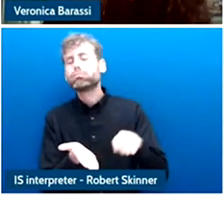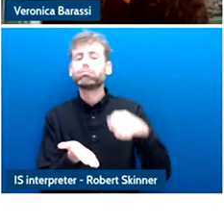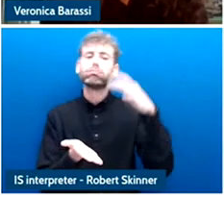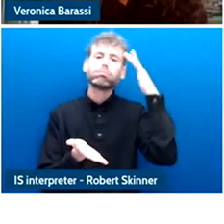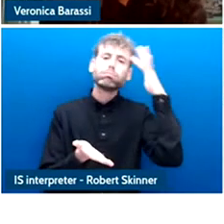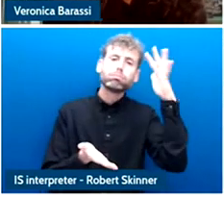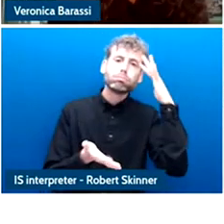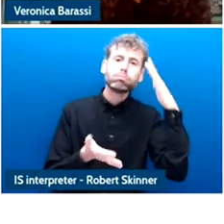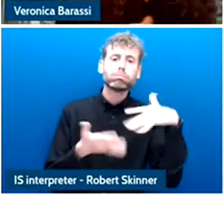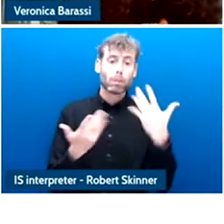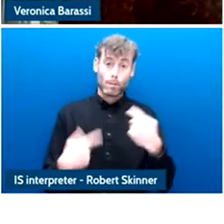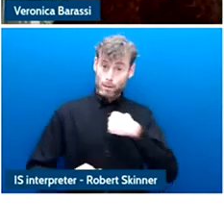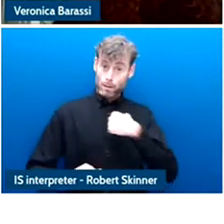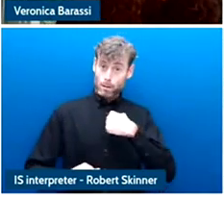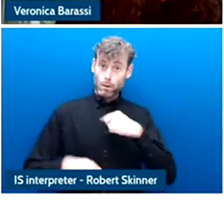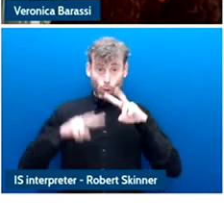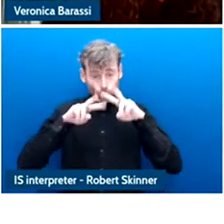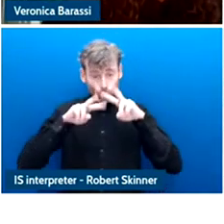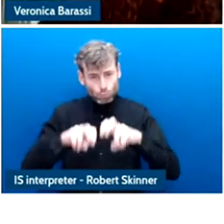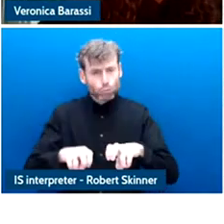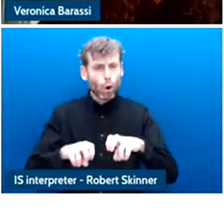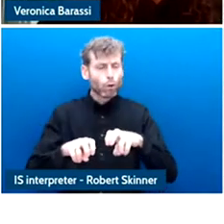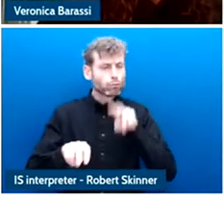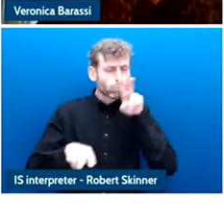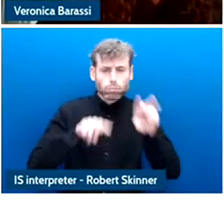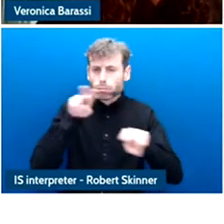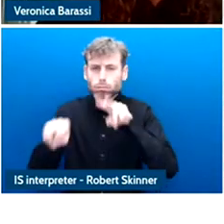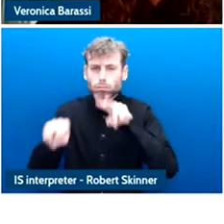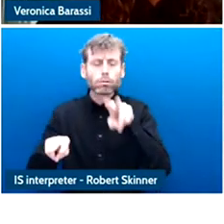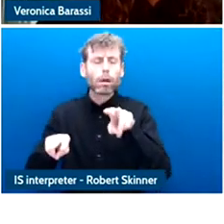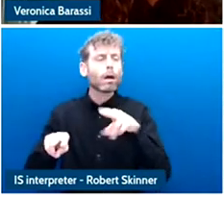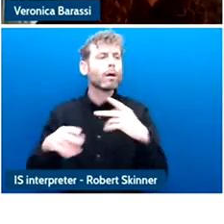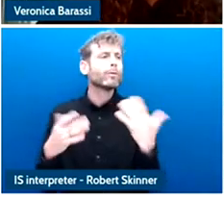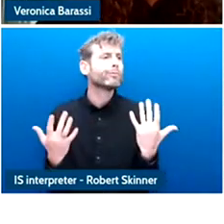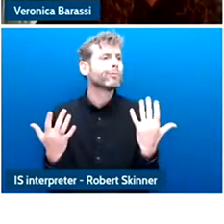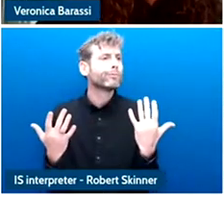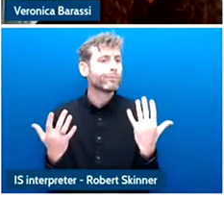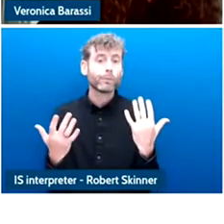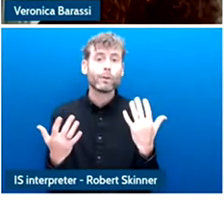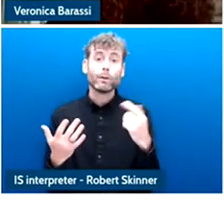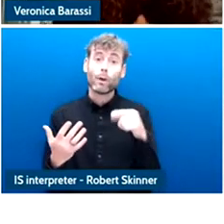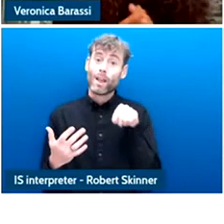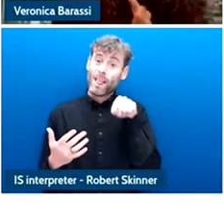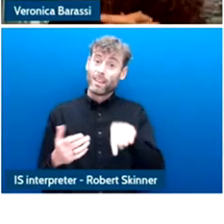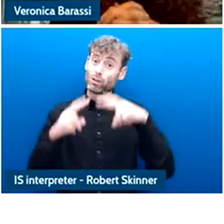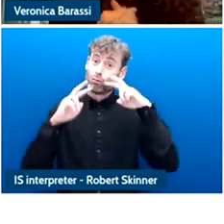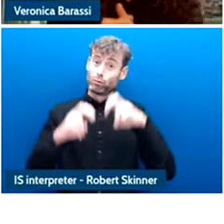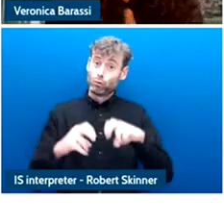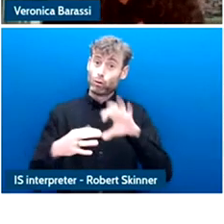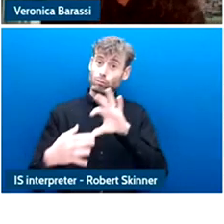research project that I had launch in 2016 that was called a child data citizen.